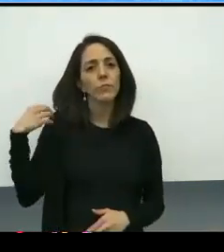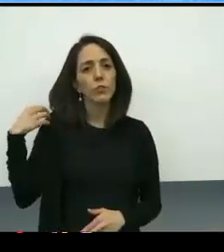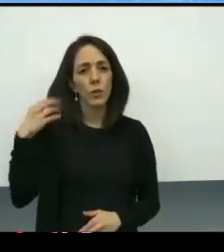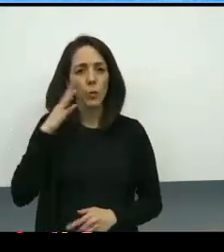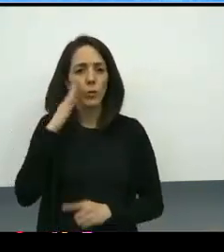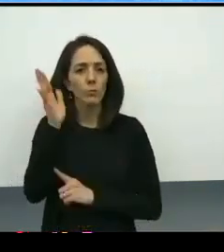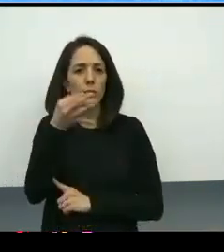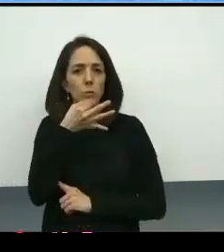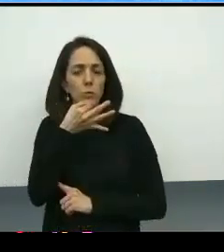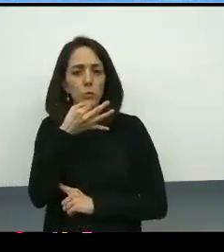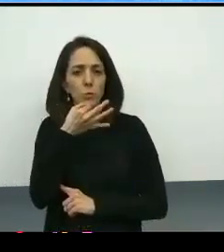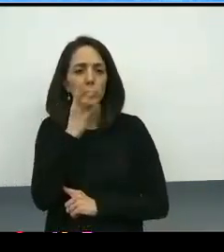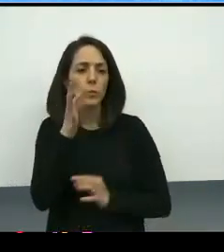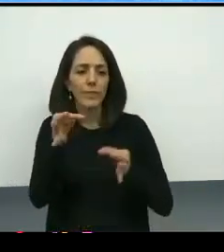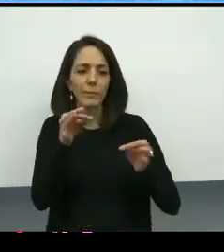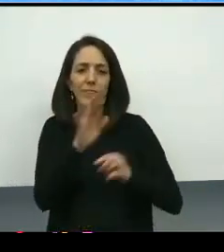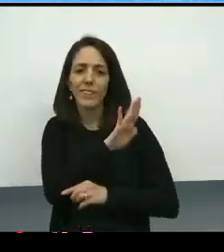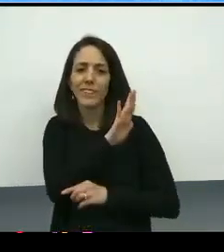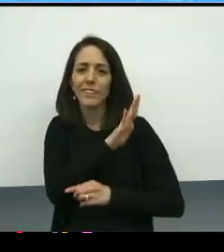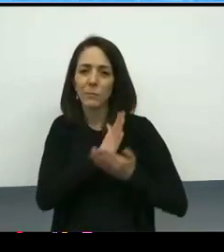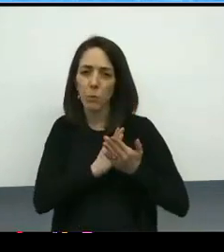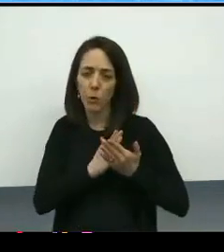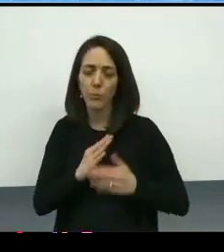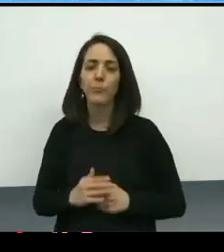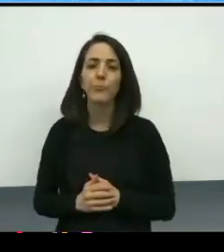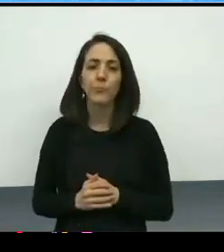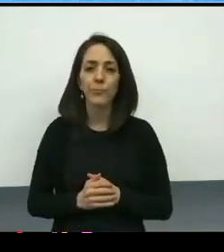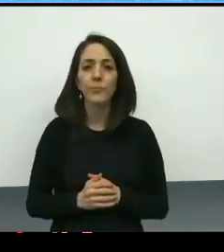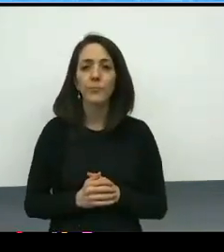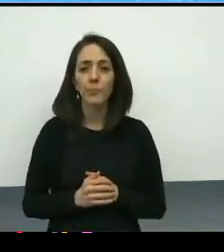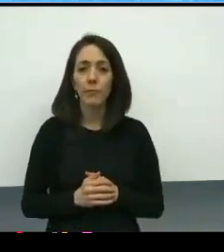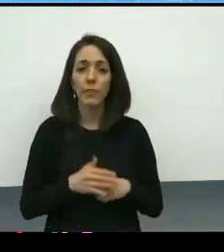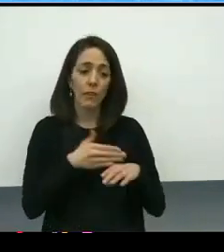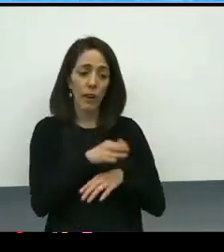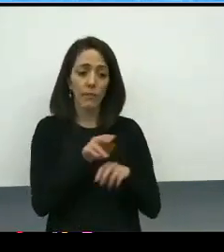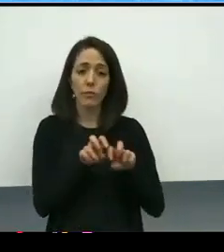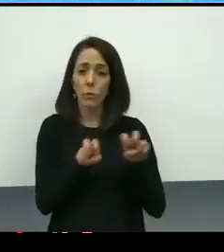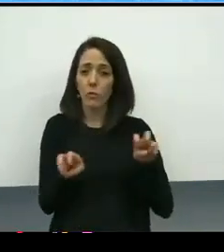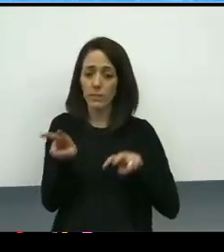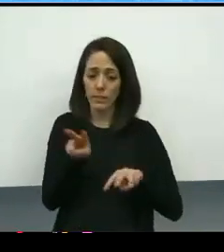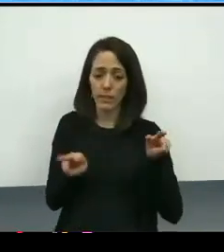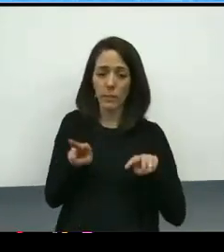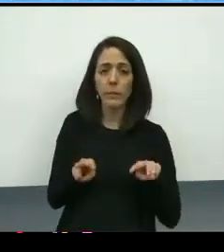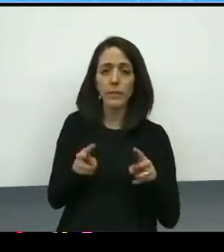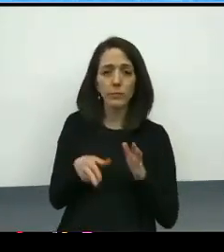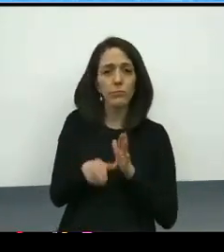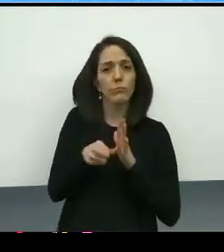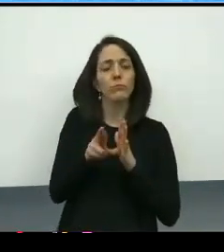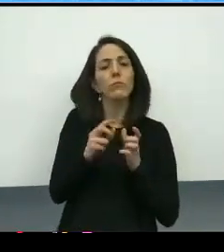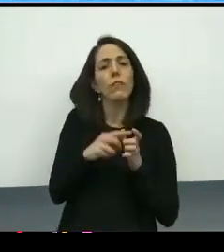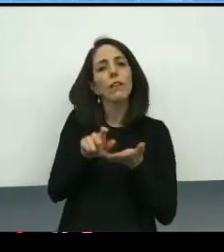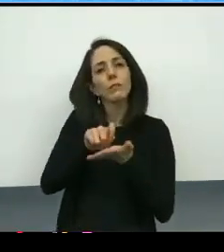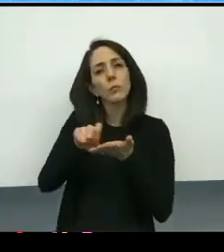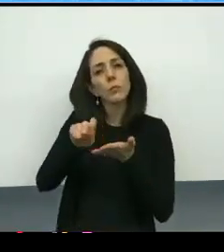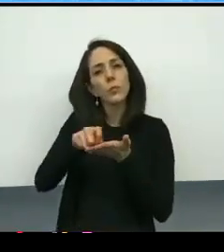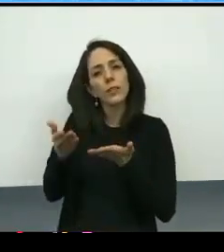will speak to that process from their side. They submit written feedback